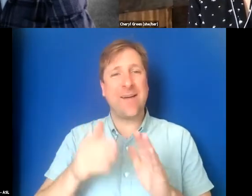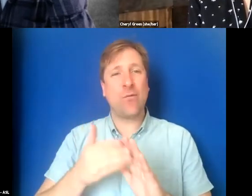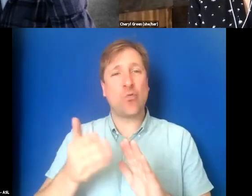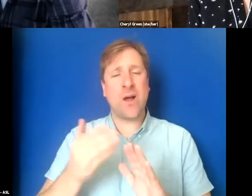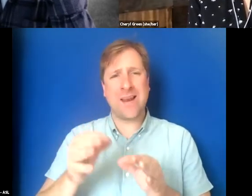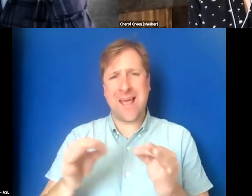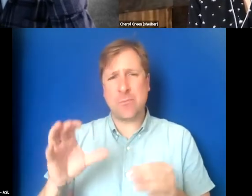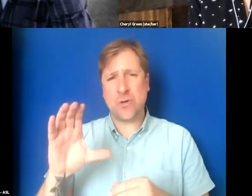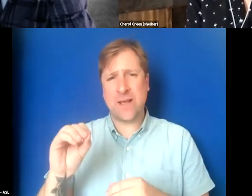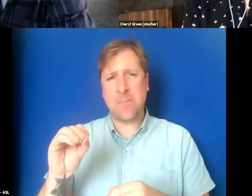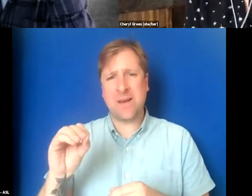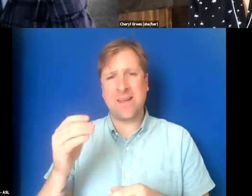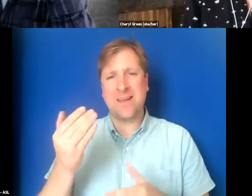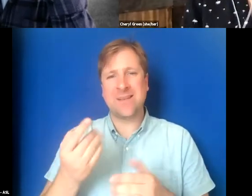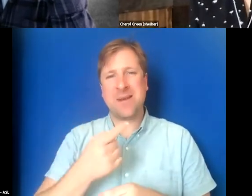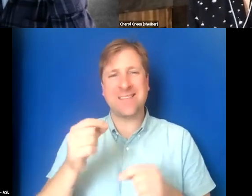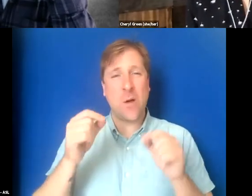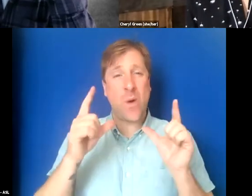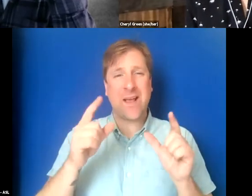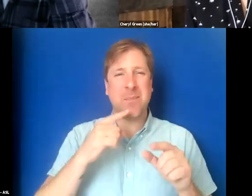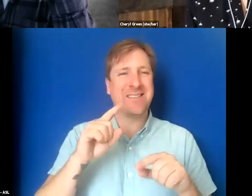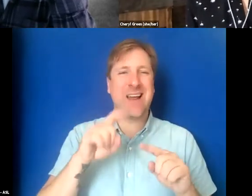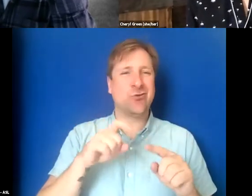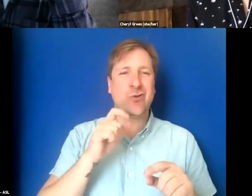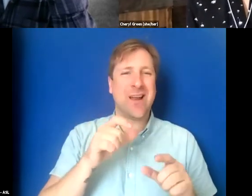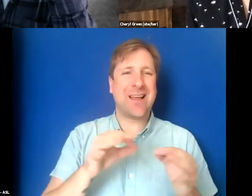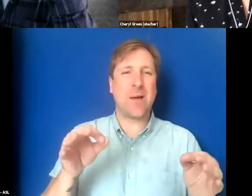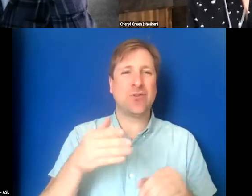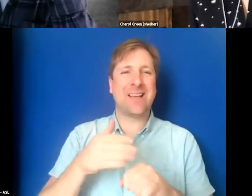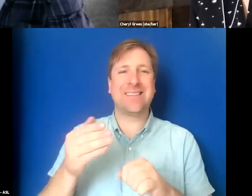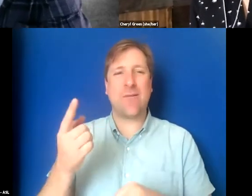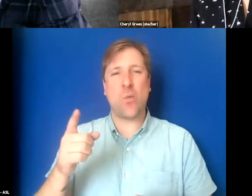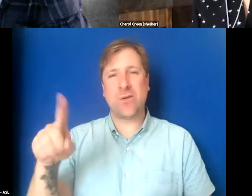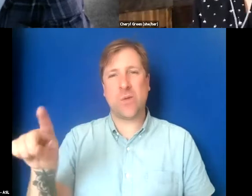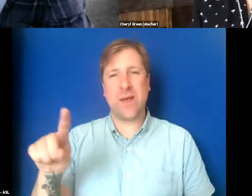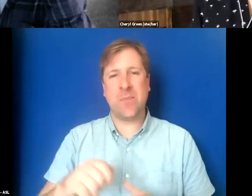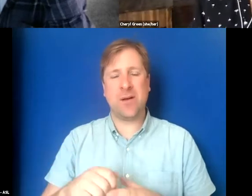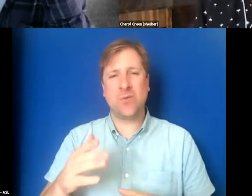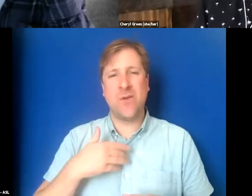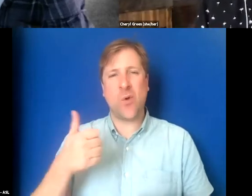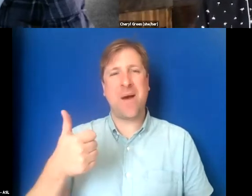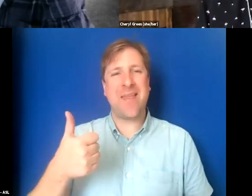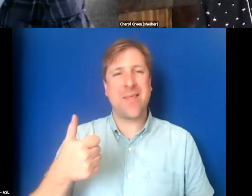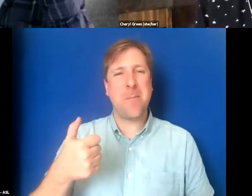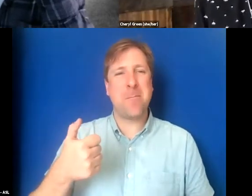Some days I wake up and I'm like, I shouldn't caption at all. I just send everybody to them. So even though my thumb is somewhat